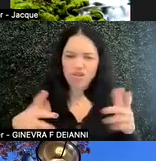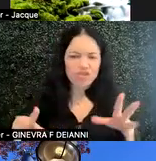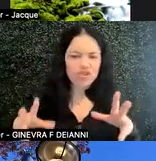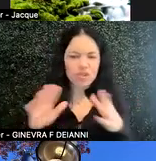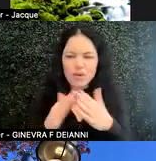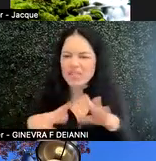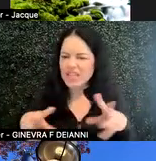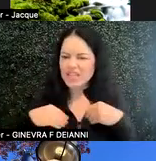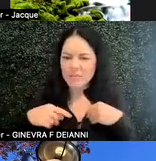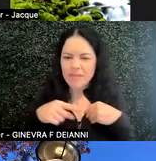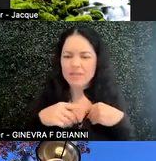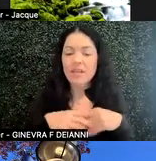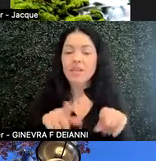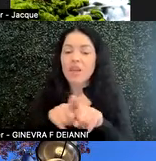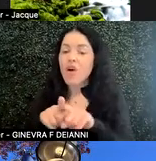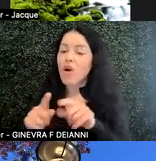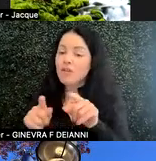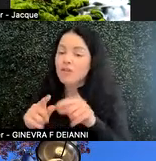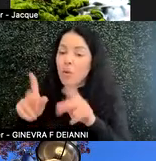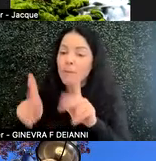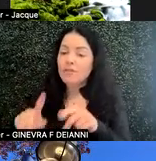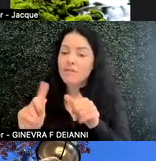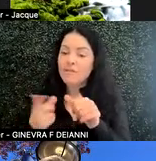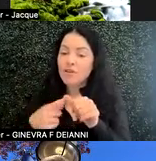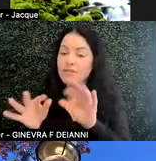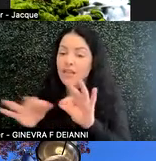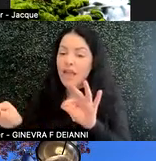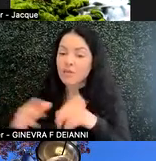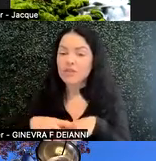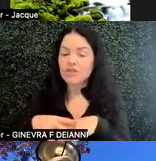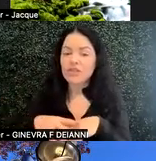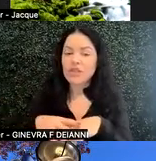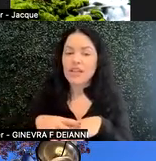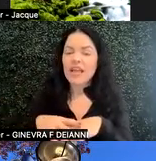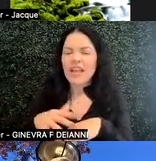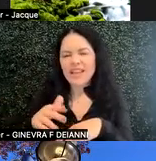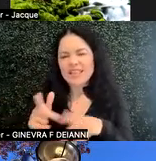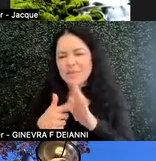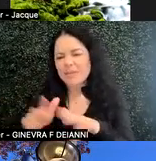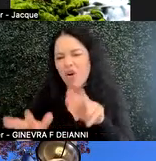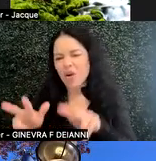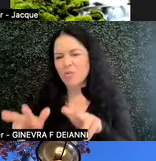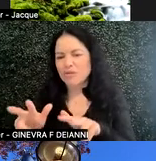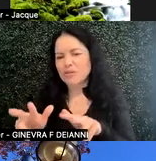There is also a person first language. I had to say it's awkward syntax because I was an English major in college.